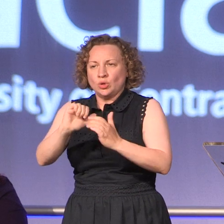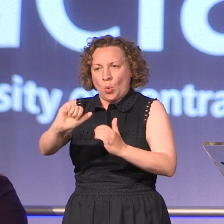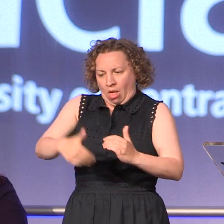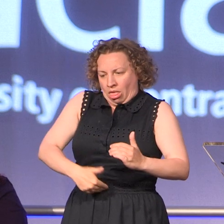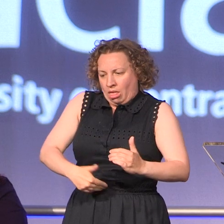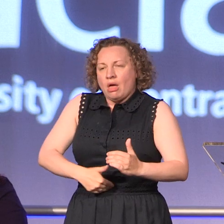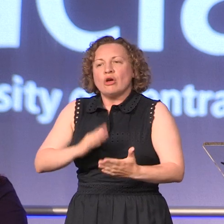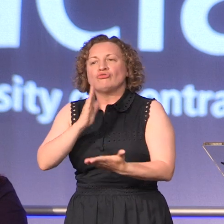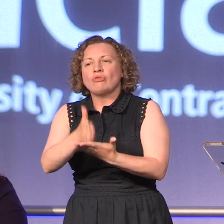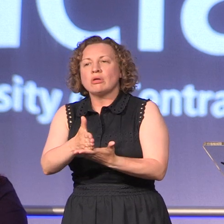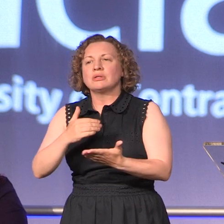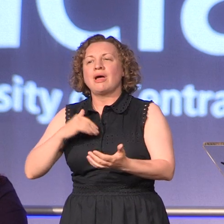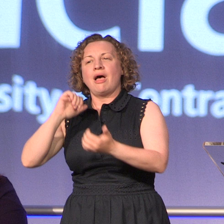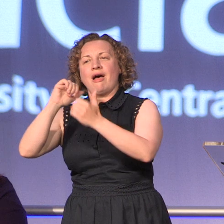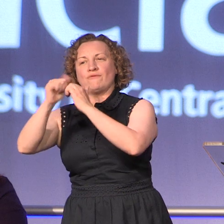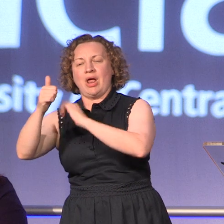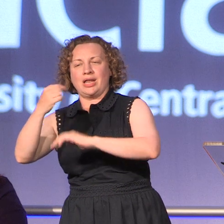of mine just finally once said to me, a really close friend of mine said to me